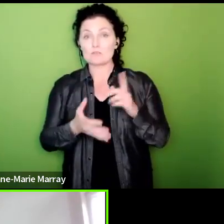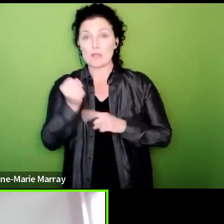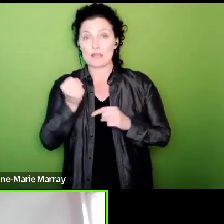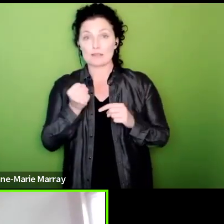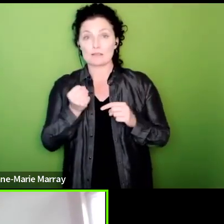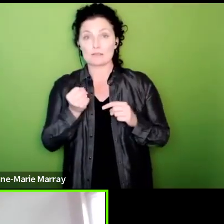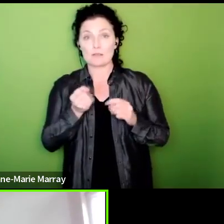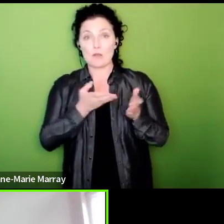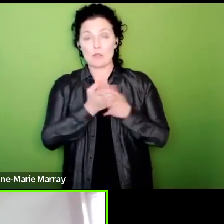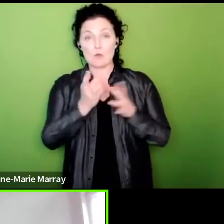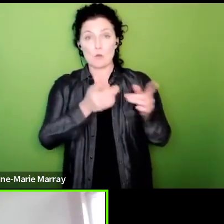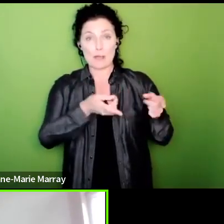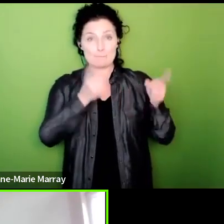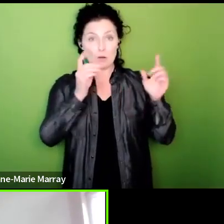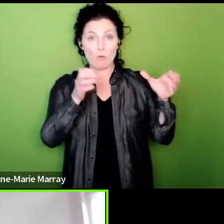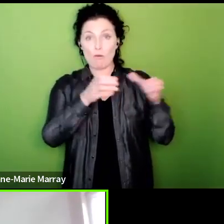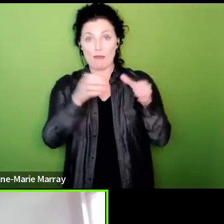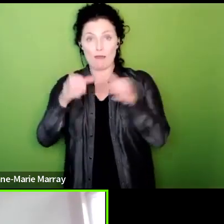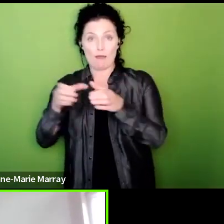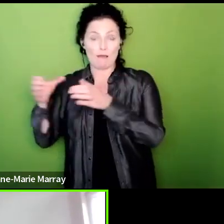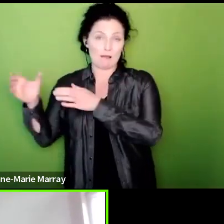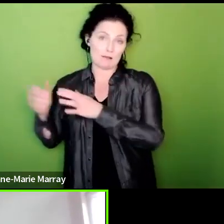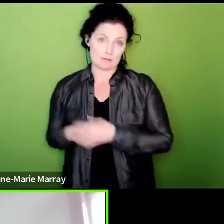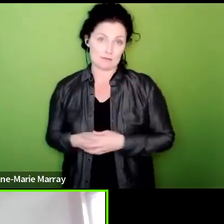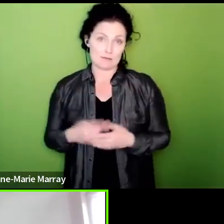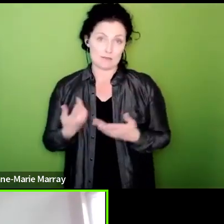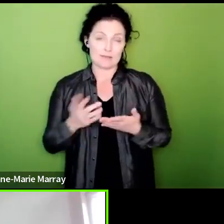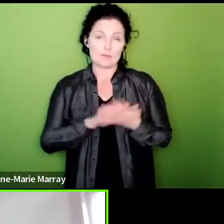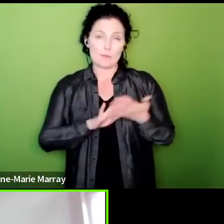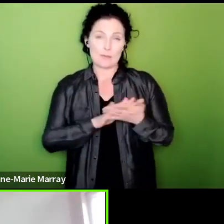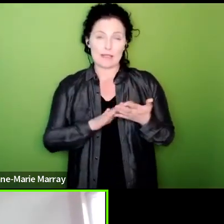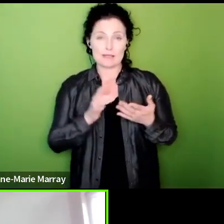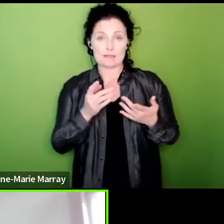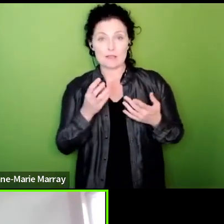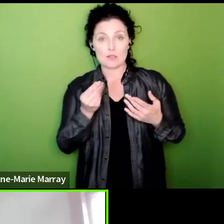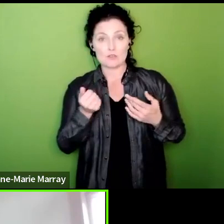um which is why clearly the sooner we can get HMRC along with everybody else and the better